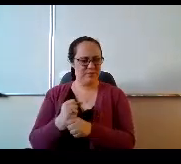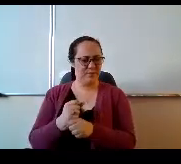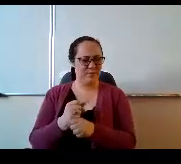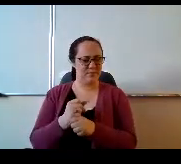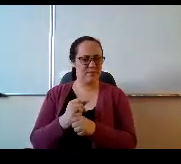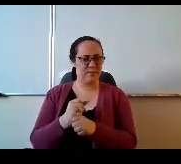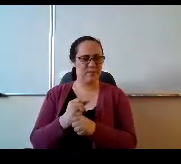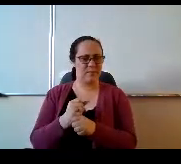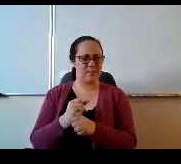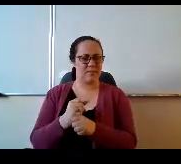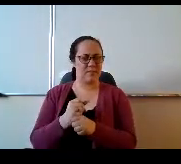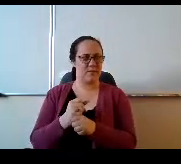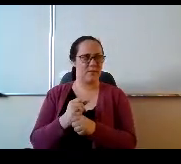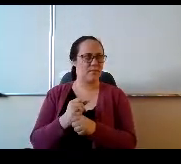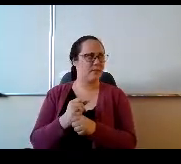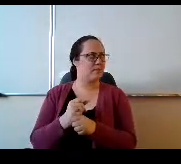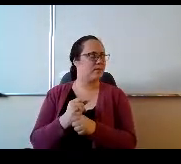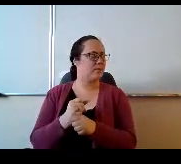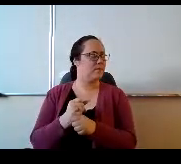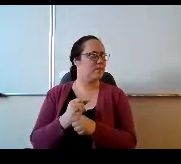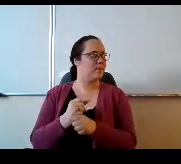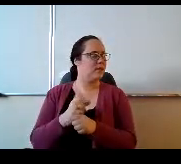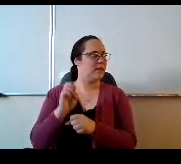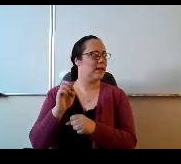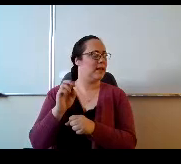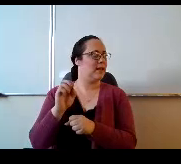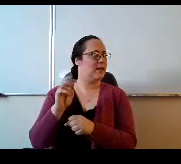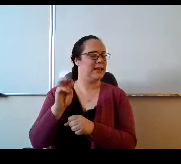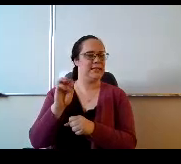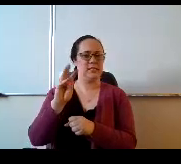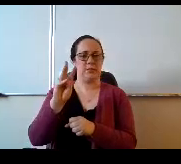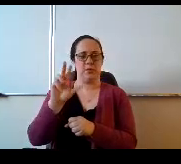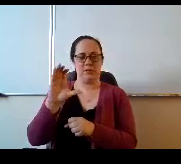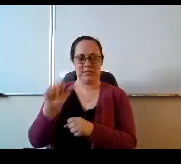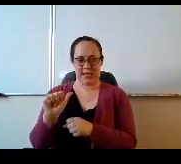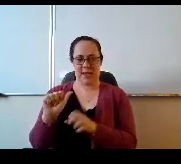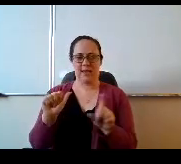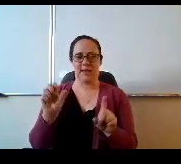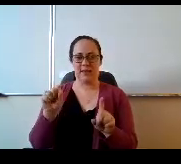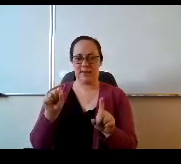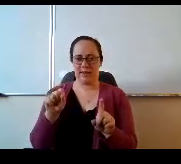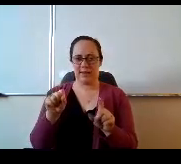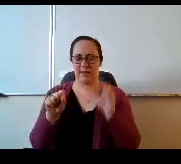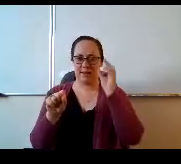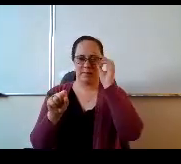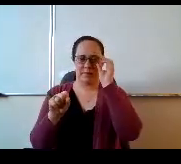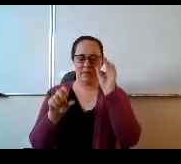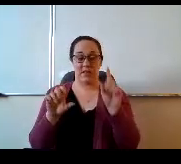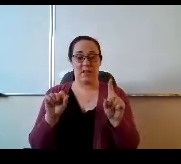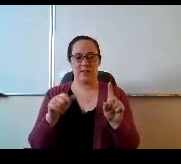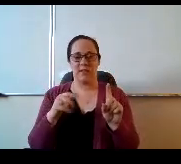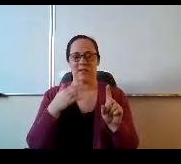That one. Yes and and we. Yes they are all right. Thank you know that's good, but we saw the results and they and they weren't good.